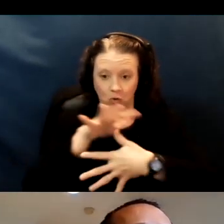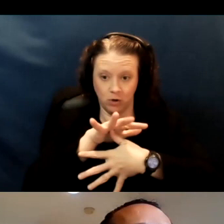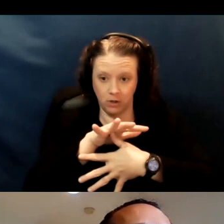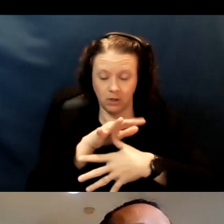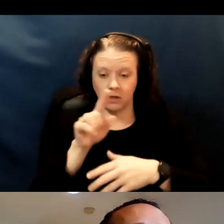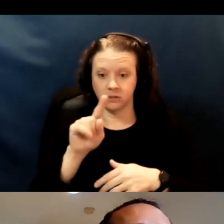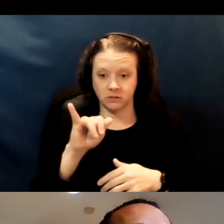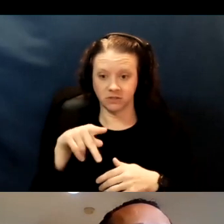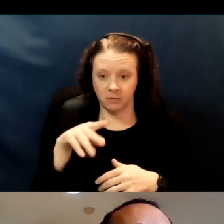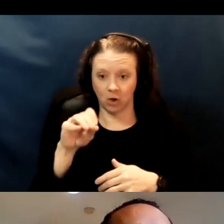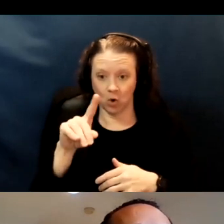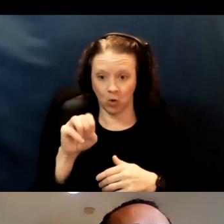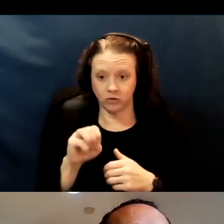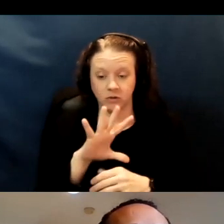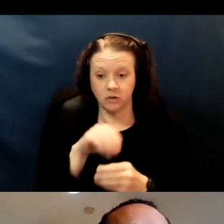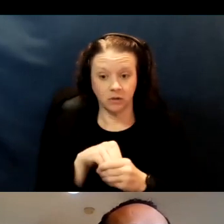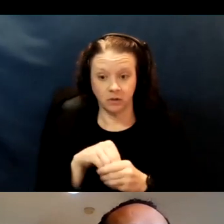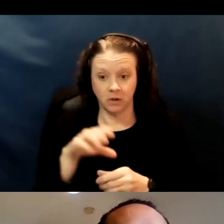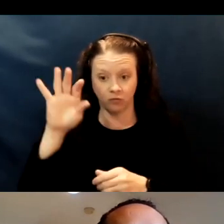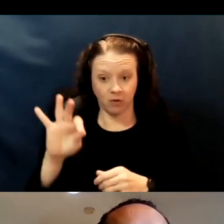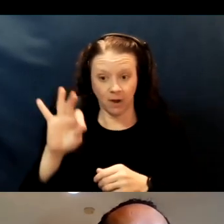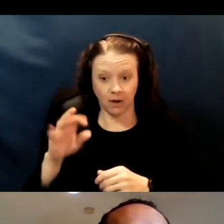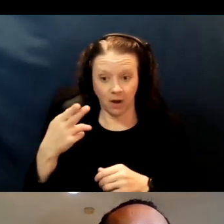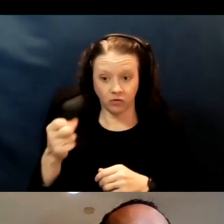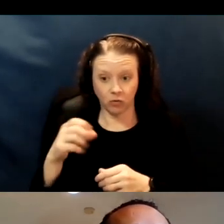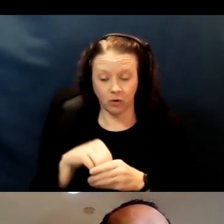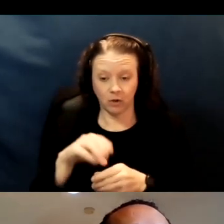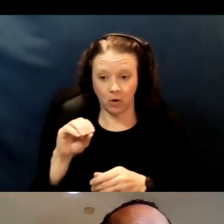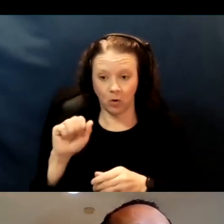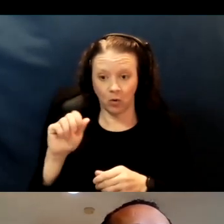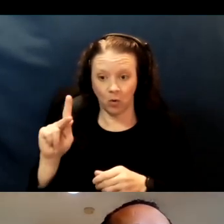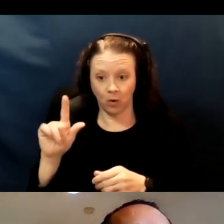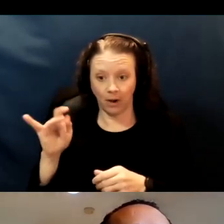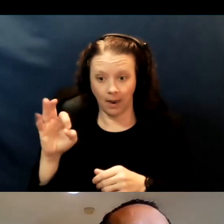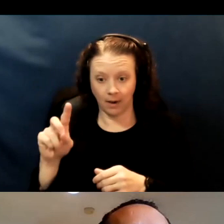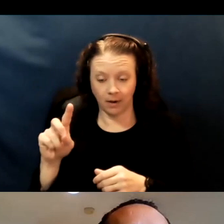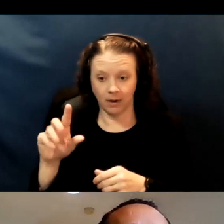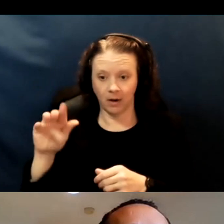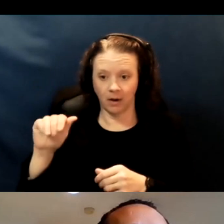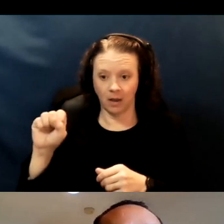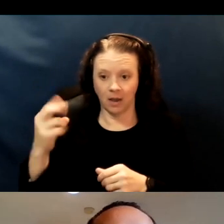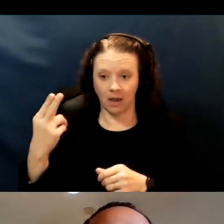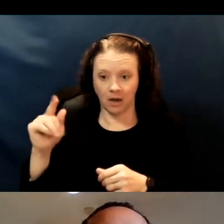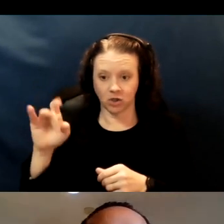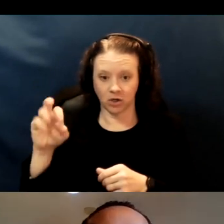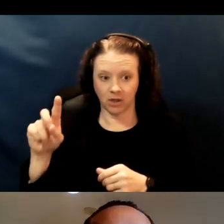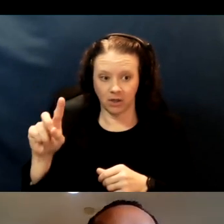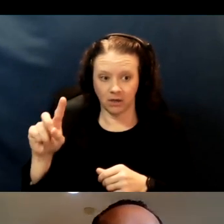So examples of these include Fremont High School in Oakland, Ashland Cherryland, which is actually located